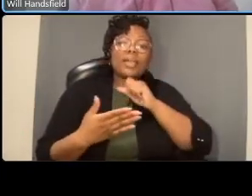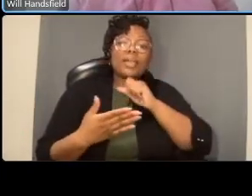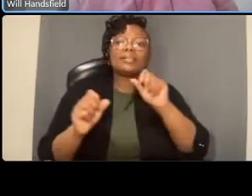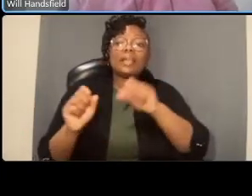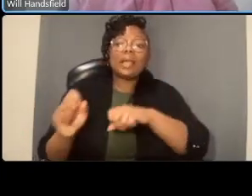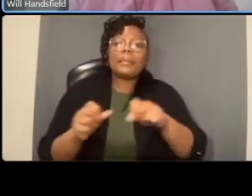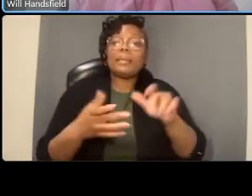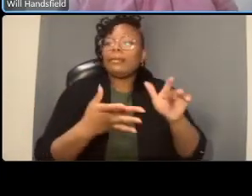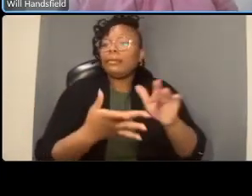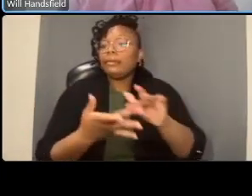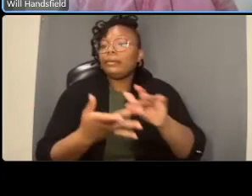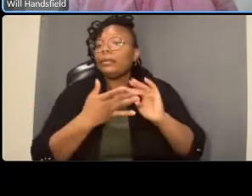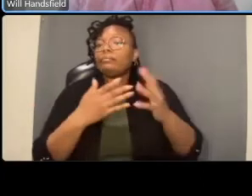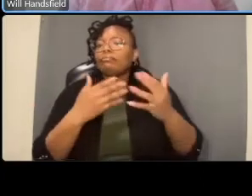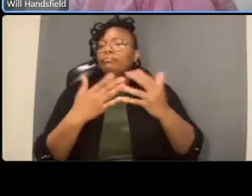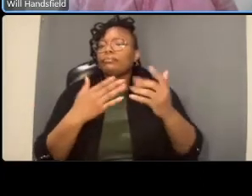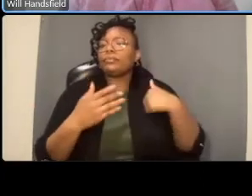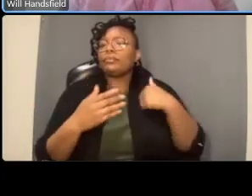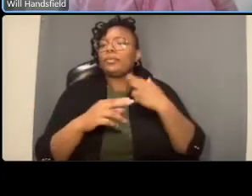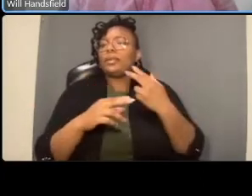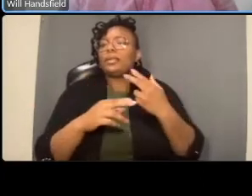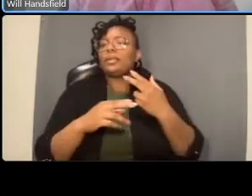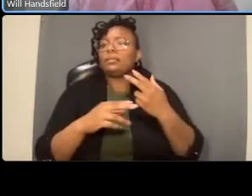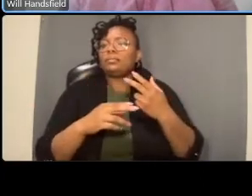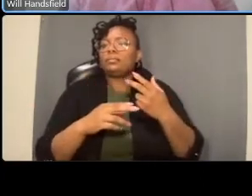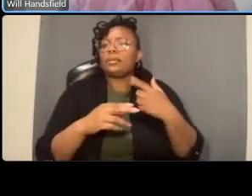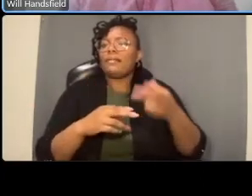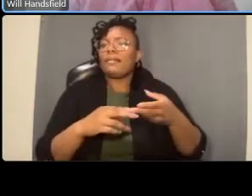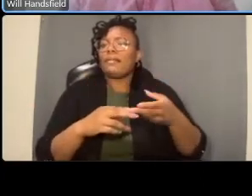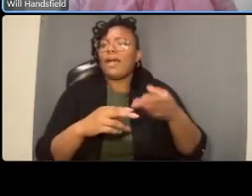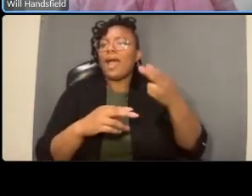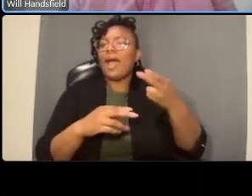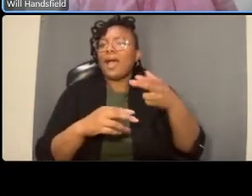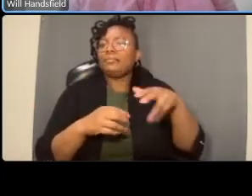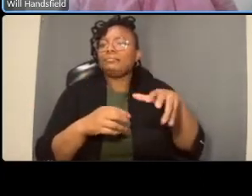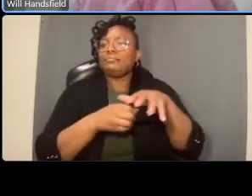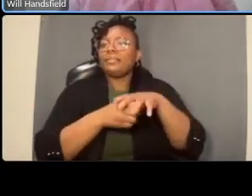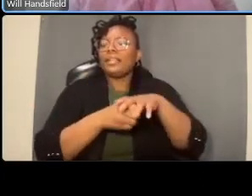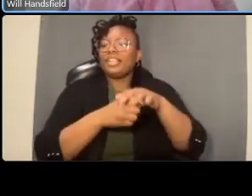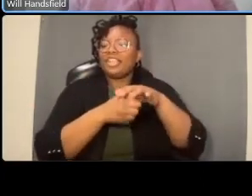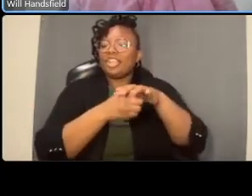and protection that the the barriers uh provide but ultimately you know we're designing these